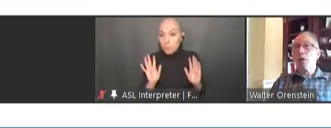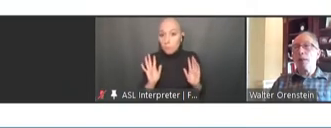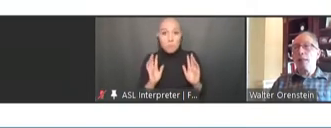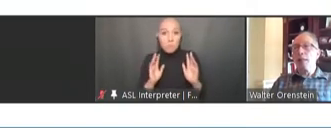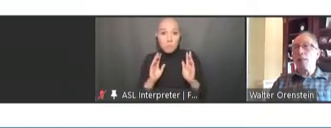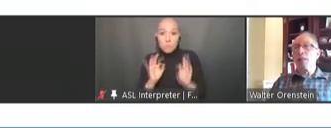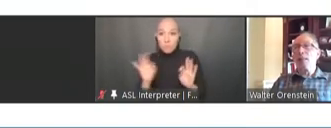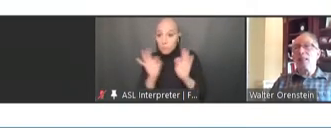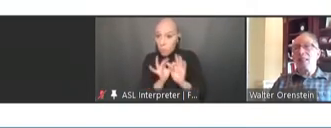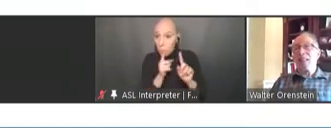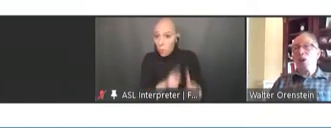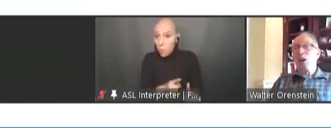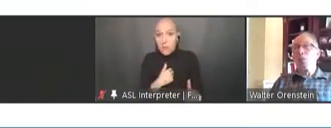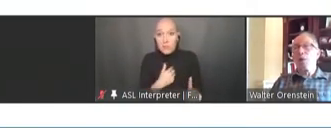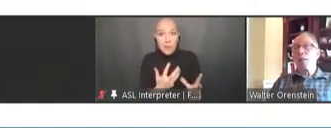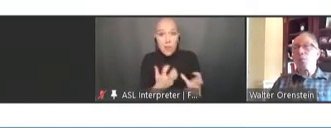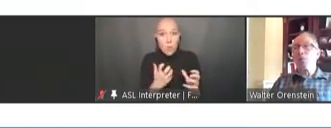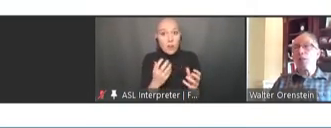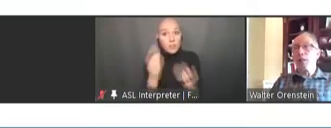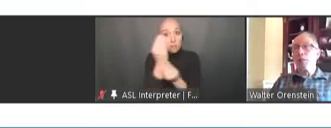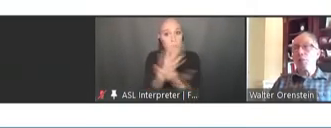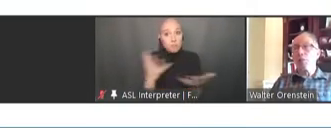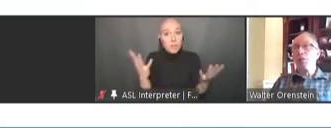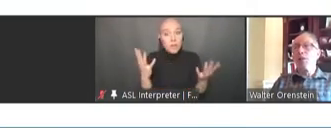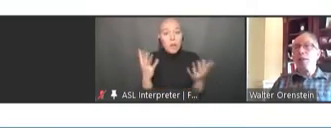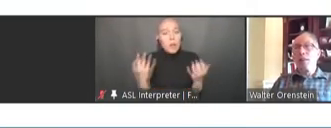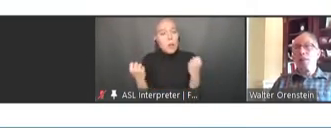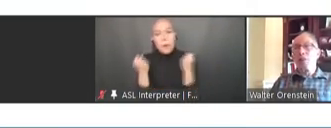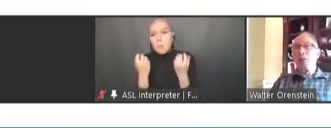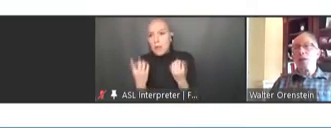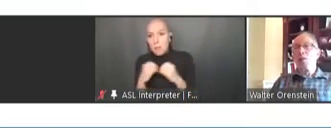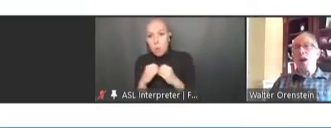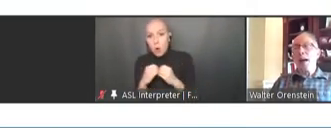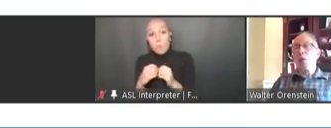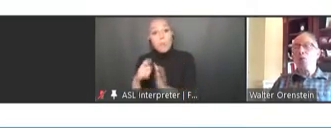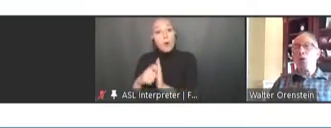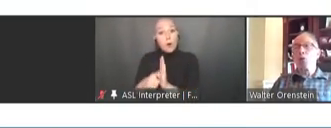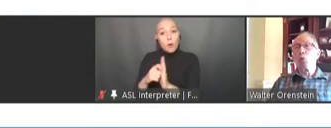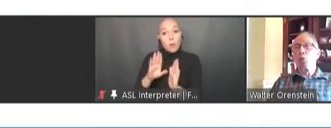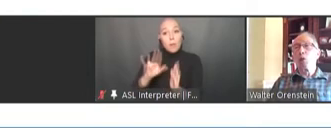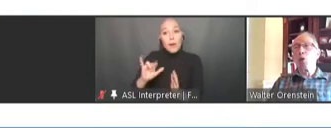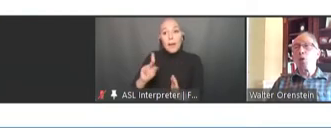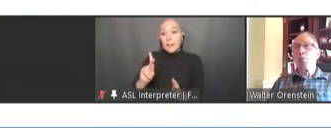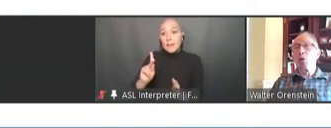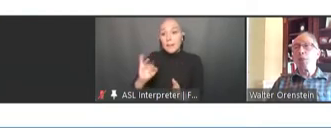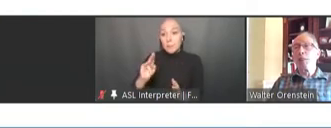and I guess that article by Kimberly Thompson is a help for those who really want more detail,